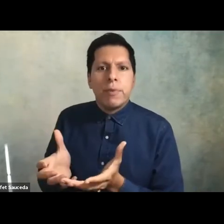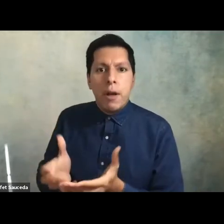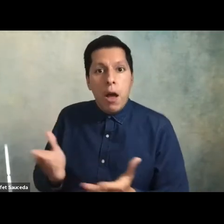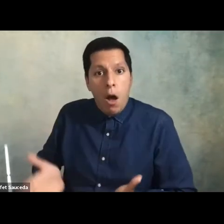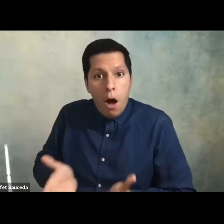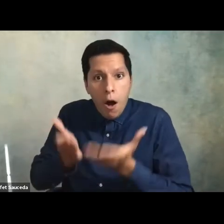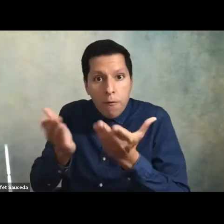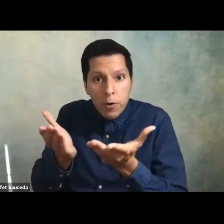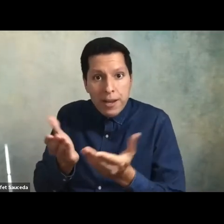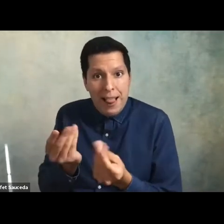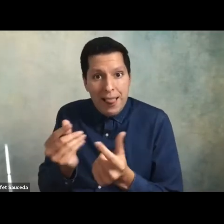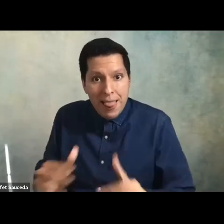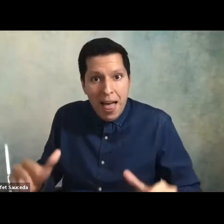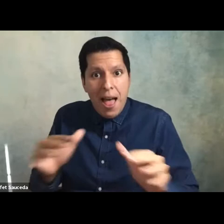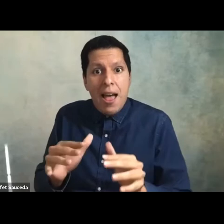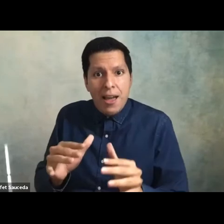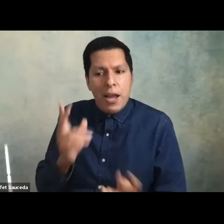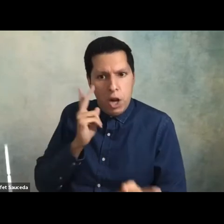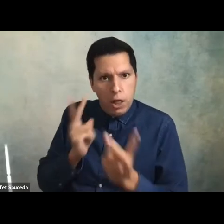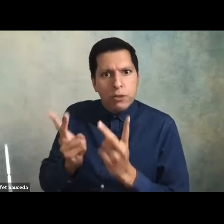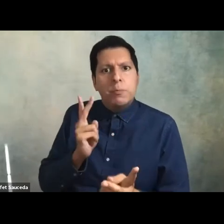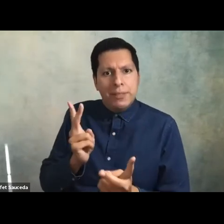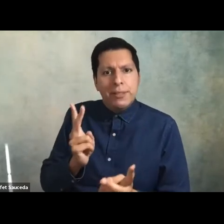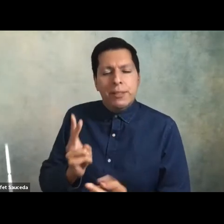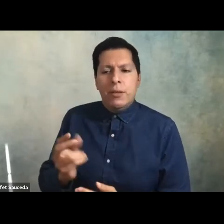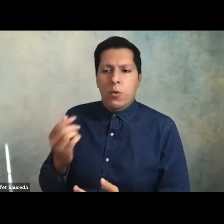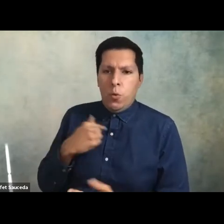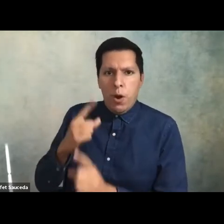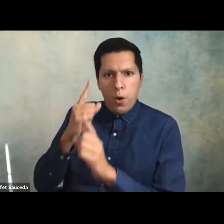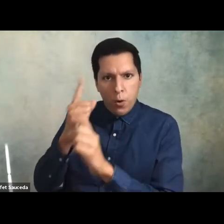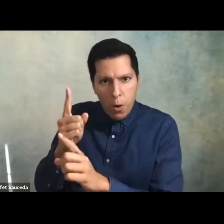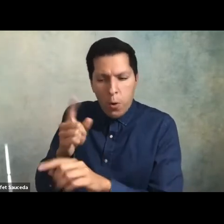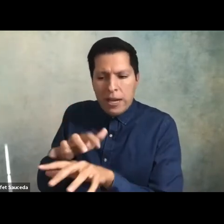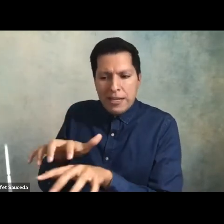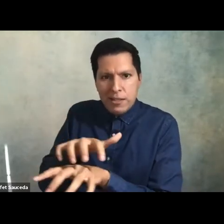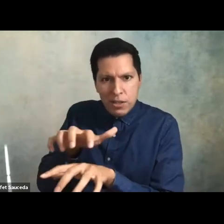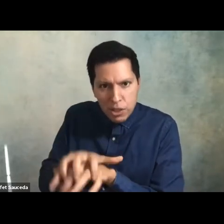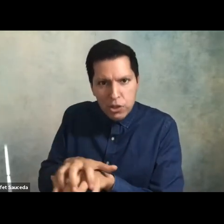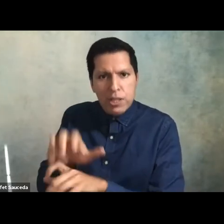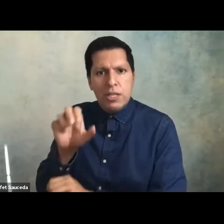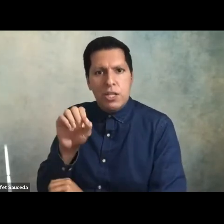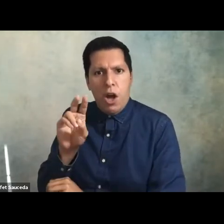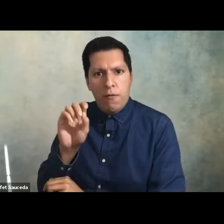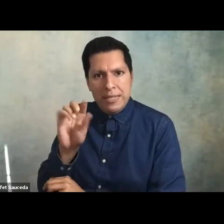we affirm indigenous sovereignty and we will work to hold california state university northridge